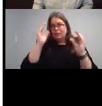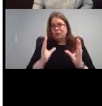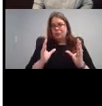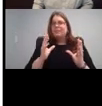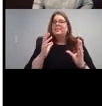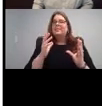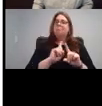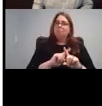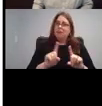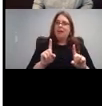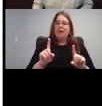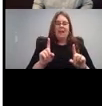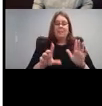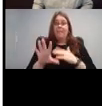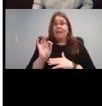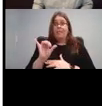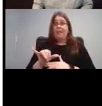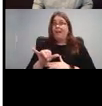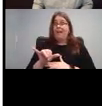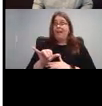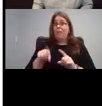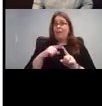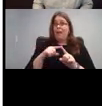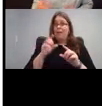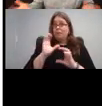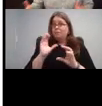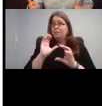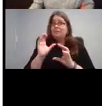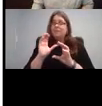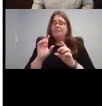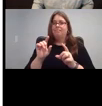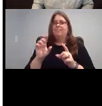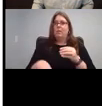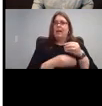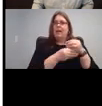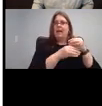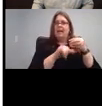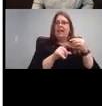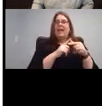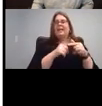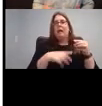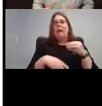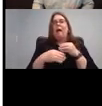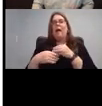And a lot of these came from that. But then I added a whole ton of stuff to it. So I decided to create my own thing.